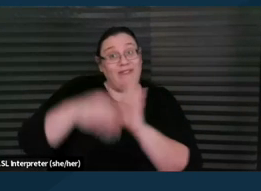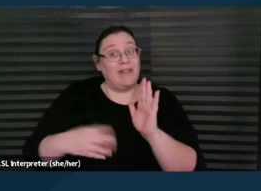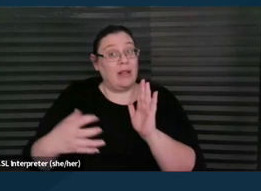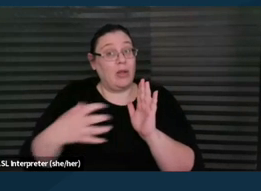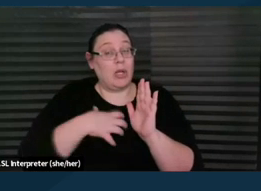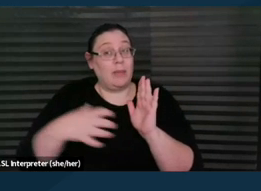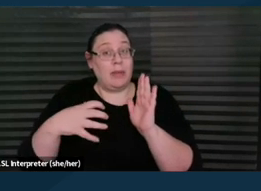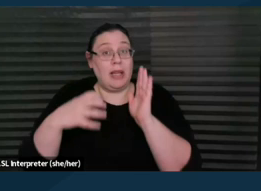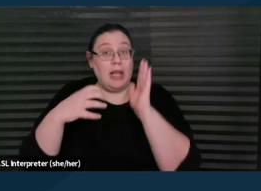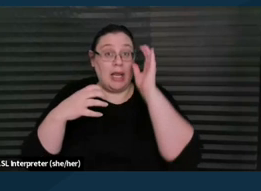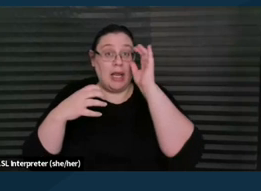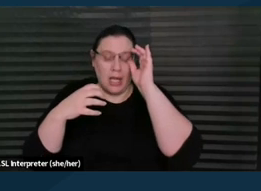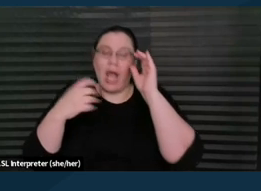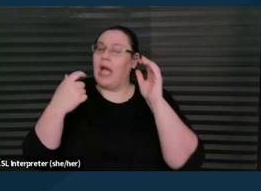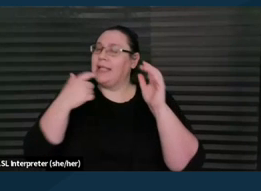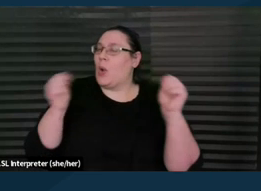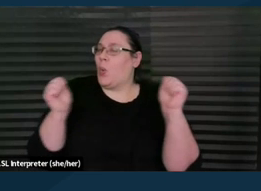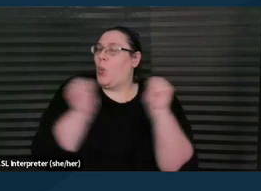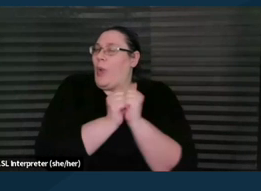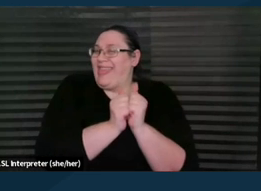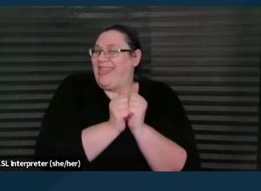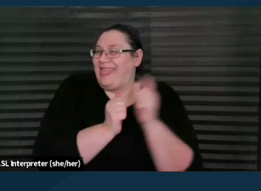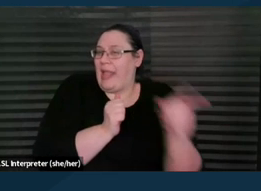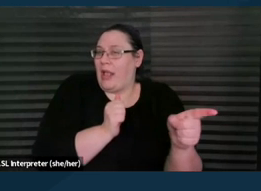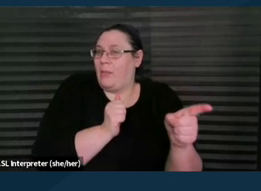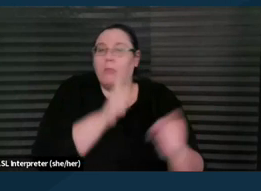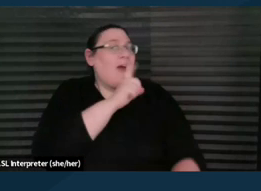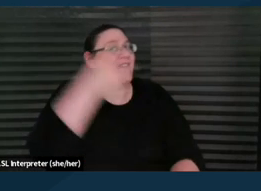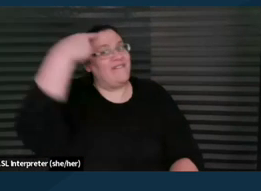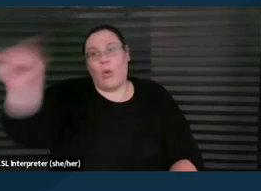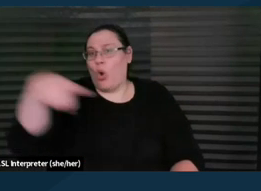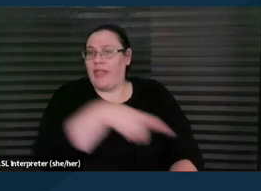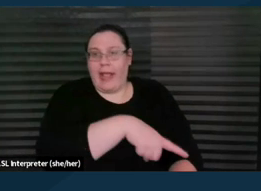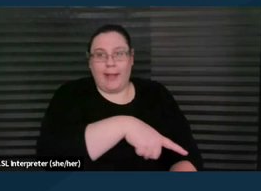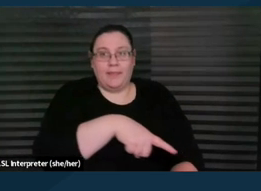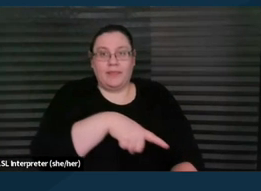I would say with them, not for them, right? So that, you know, I might say, here's what the question means,